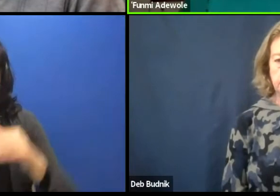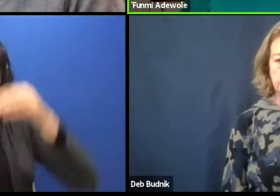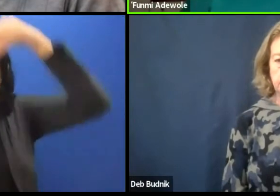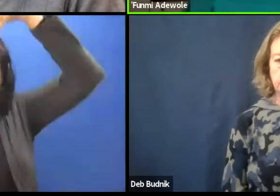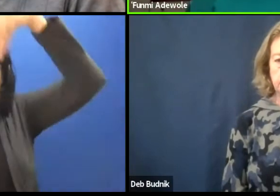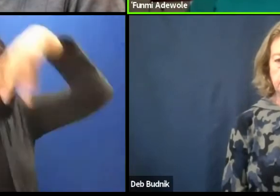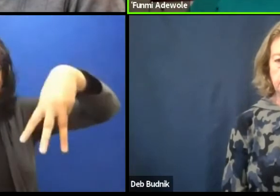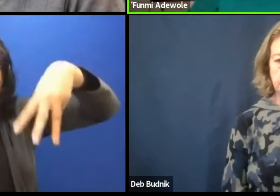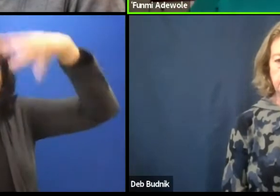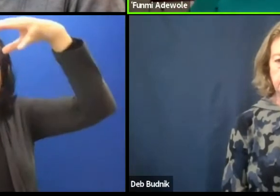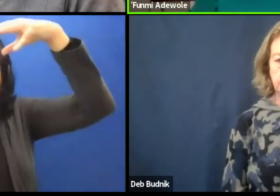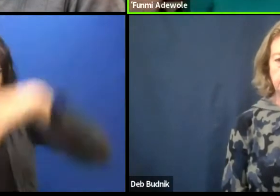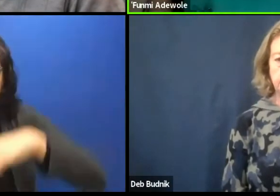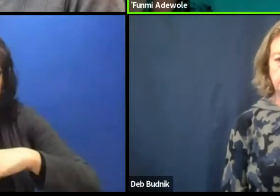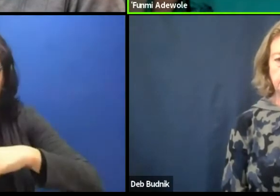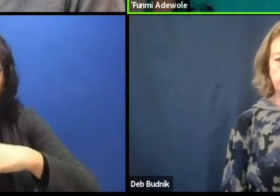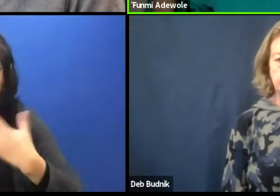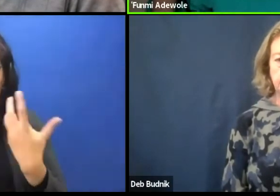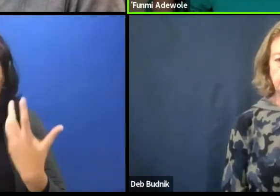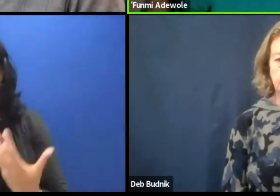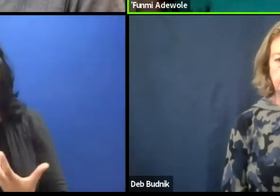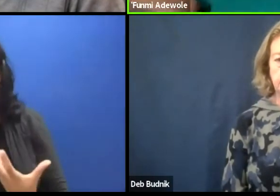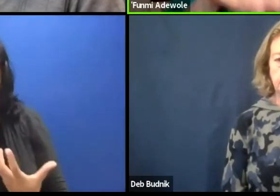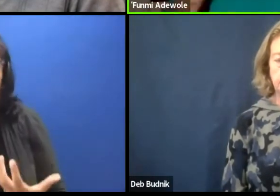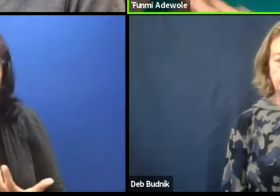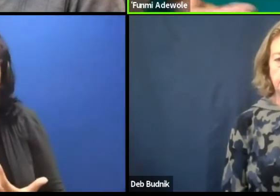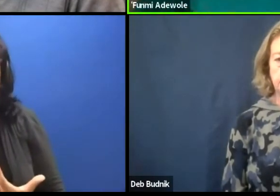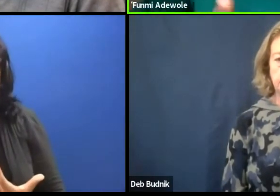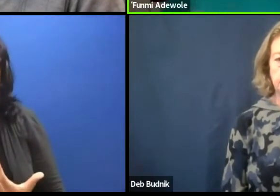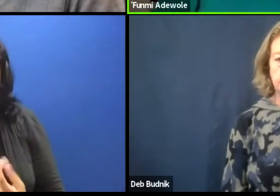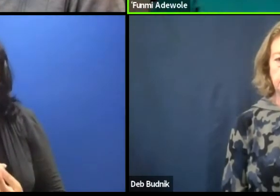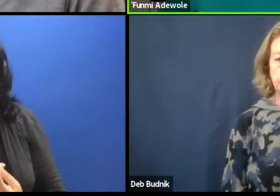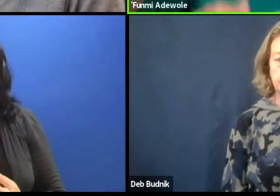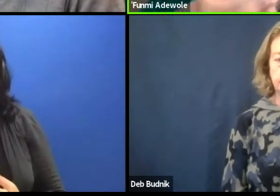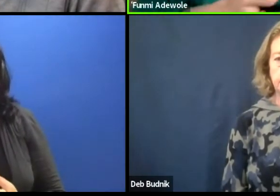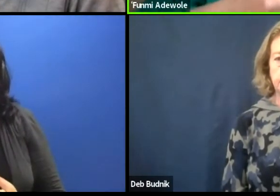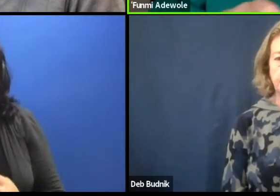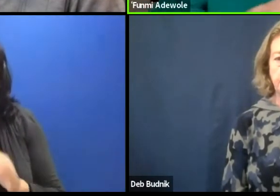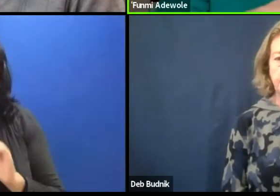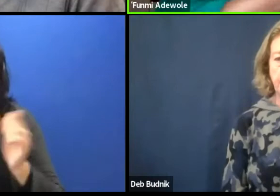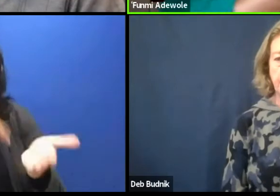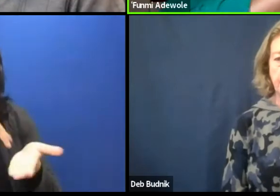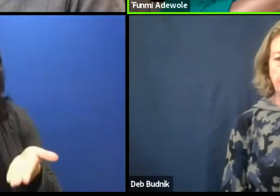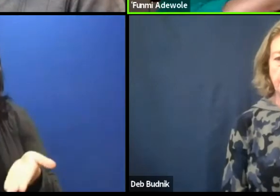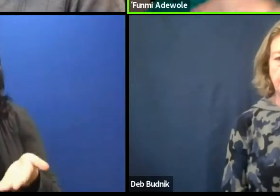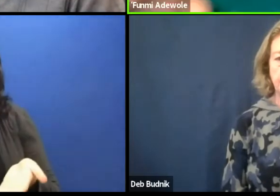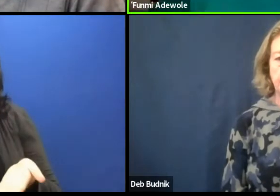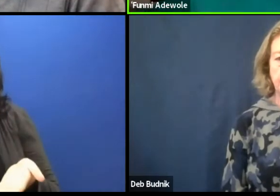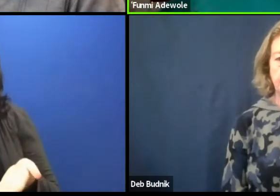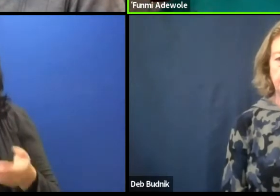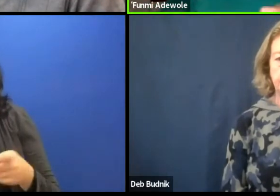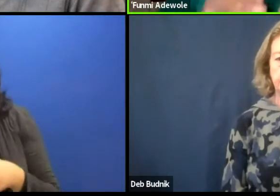of we only need to see how they dance in order to say this public message.